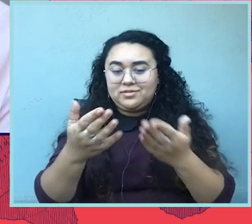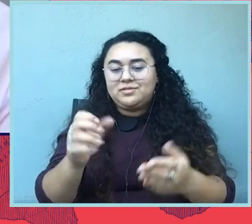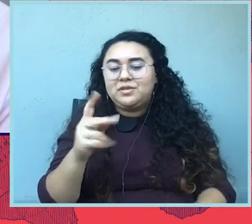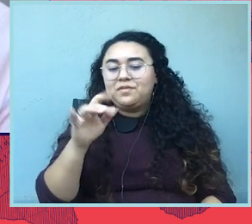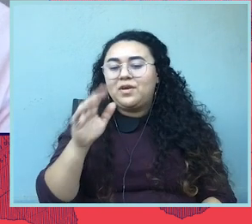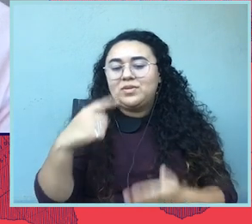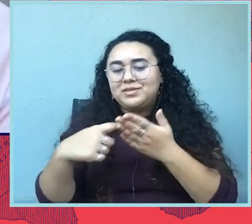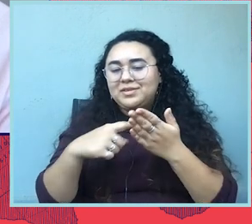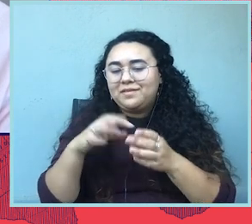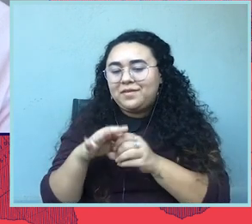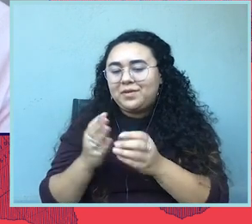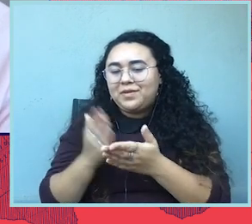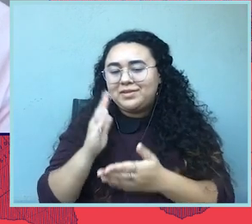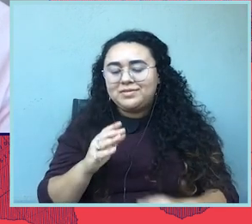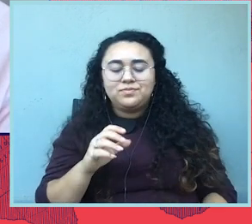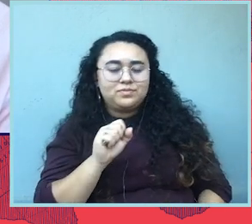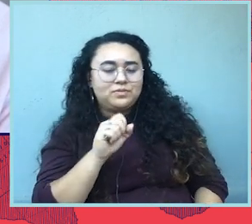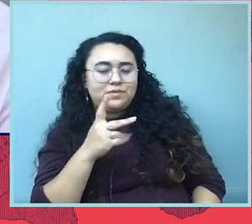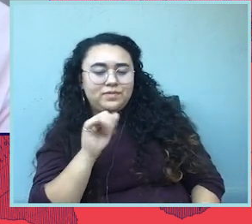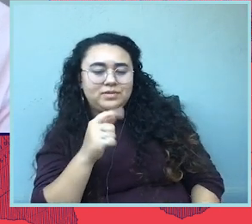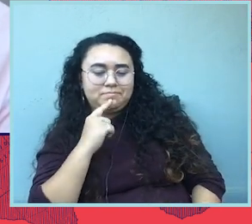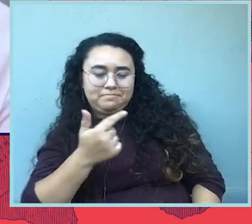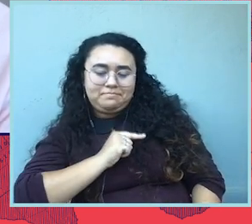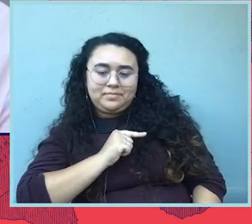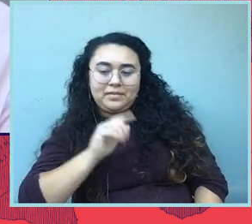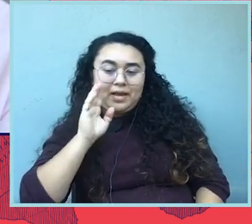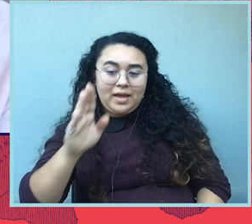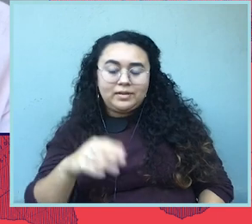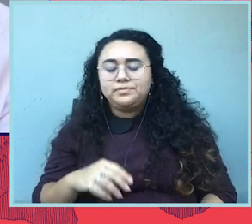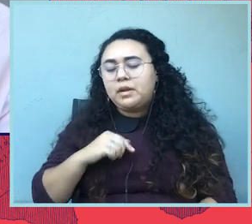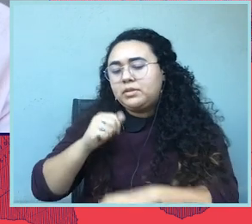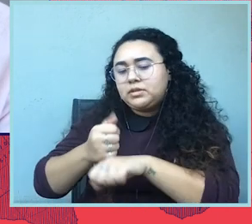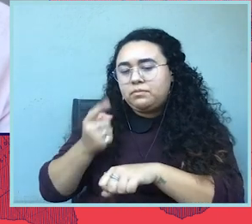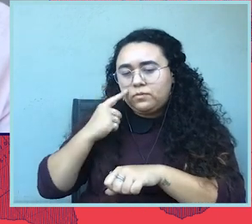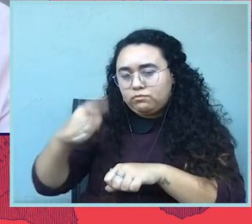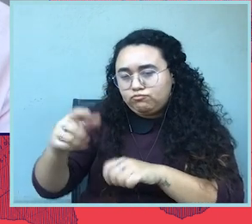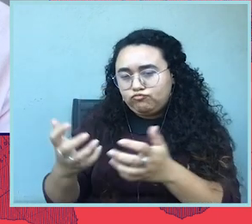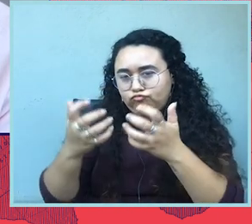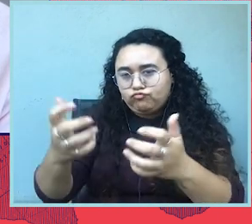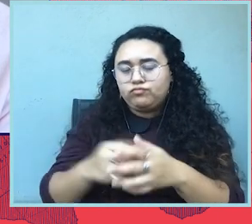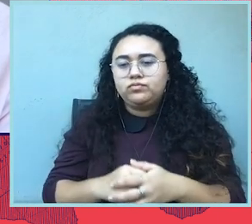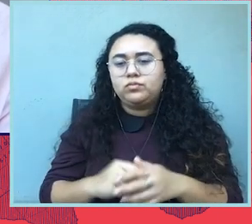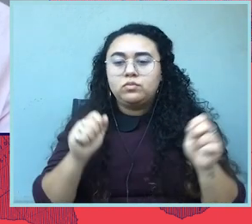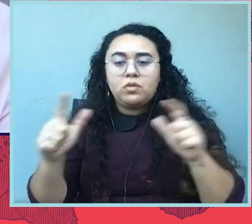All right, I'm going to set us up a little bit for the audience, so there's we all know